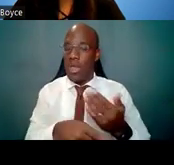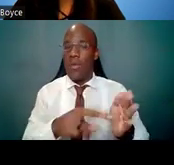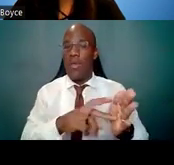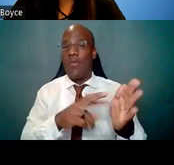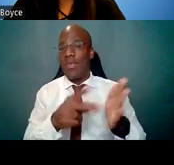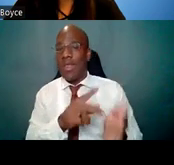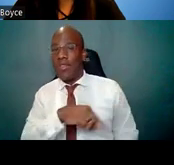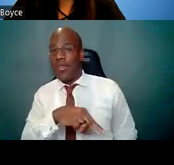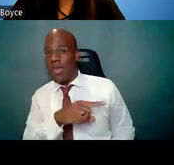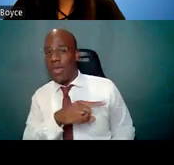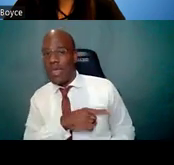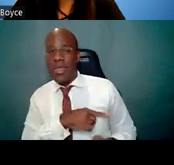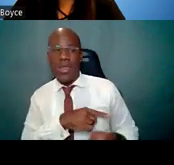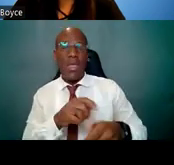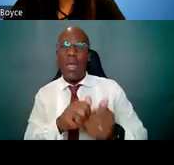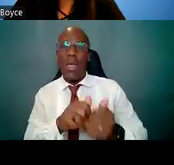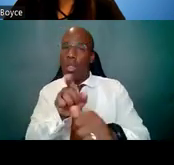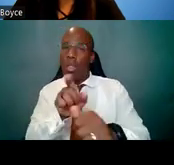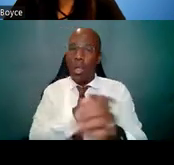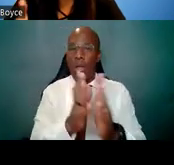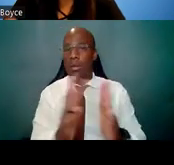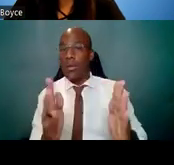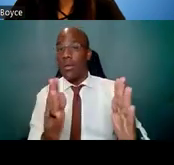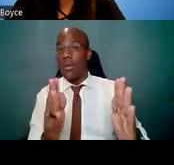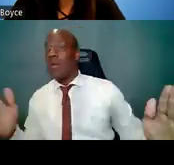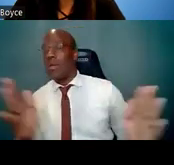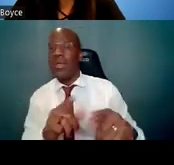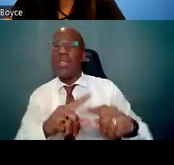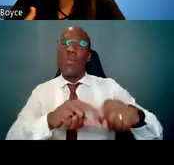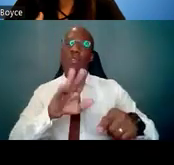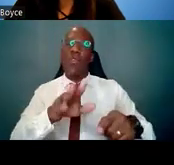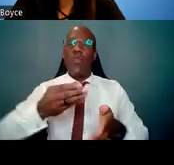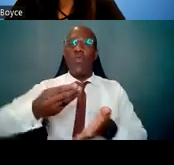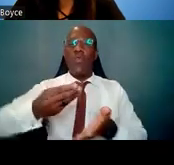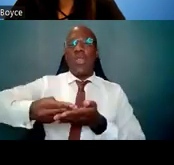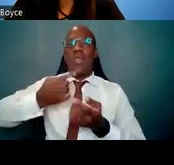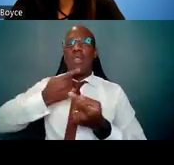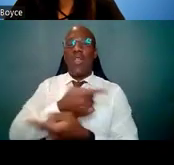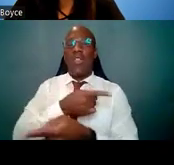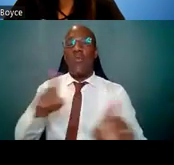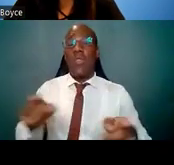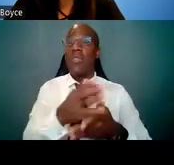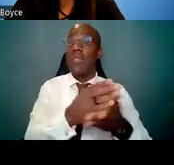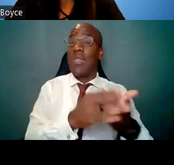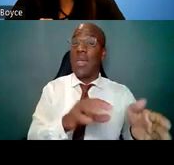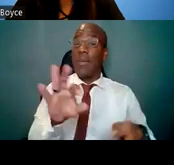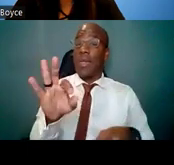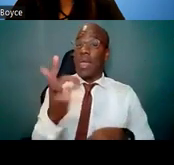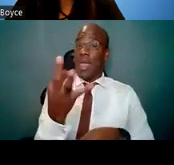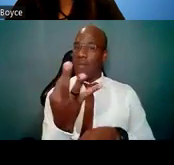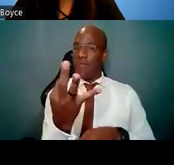are going to vary by funding announcement. So for instance, some F99 announcements allow non-citizens